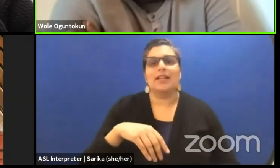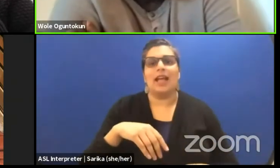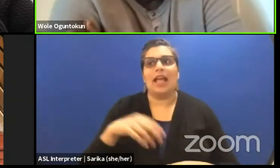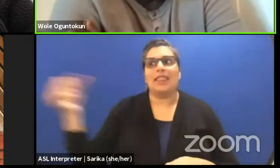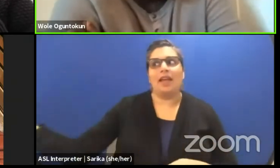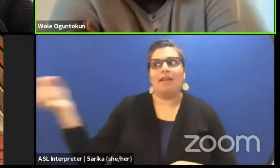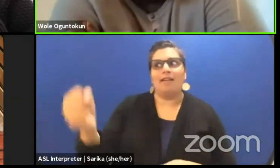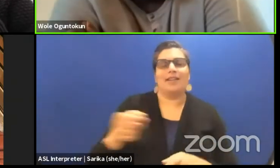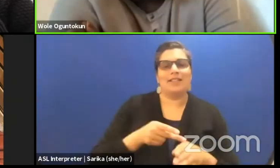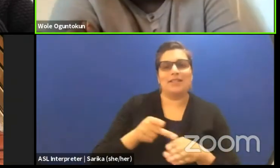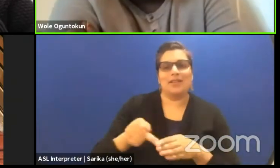someone has to back away.